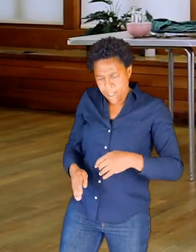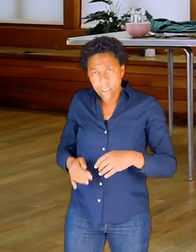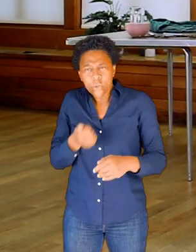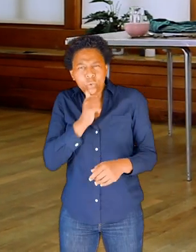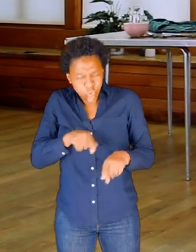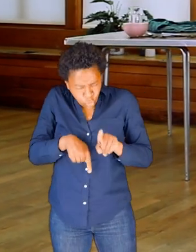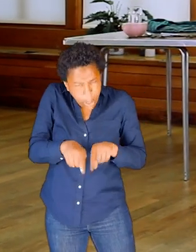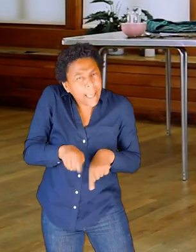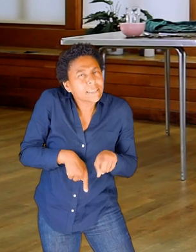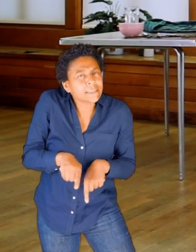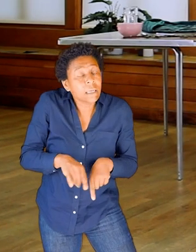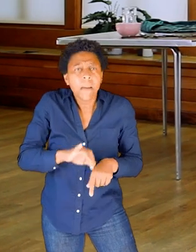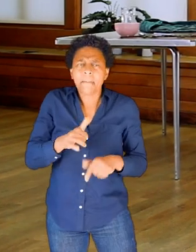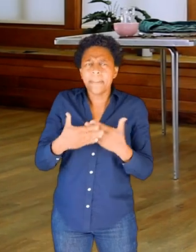May be easier with some long bones